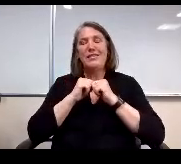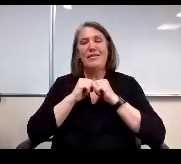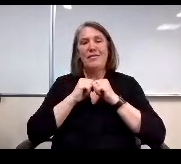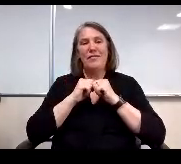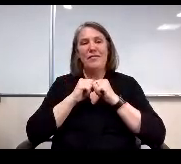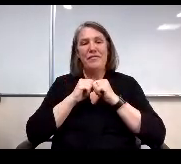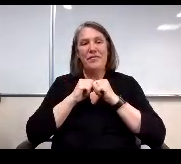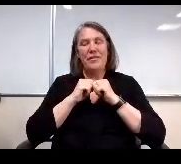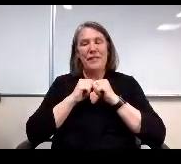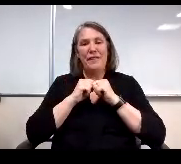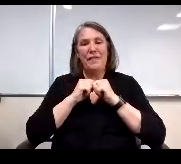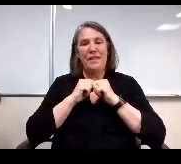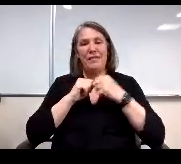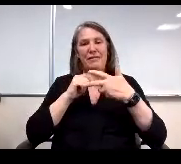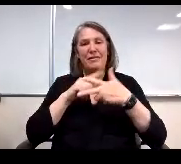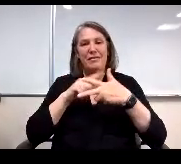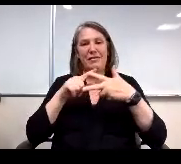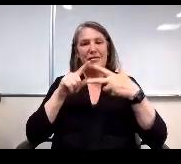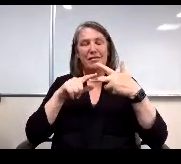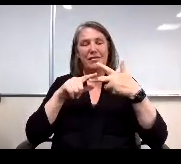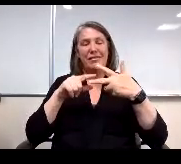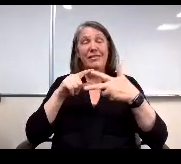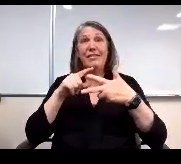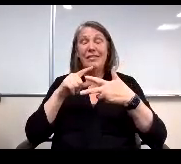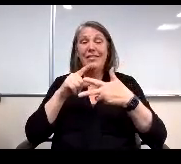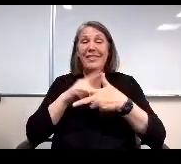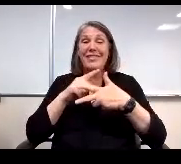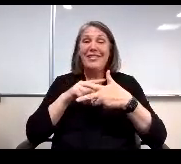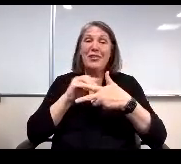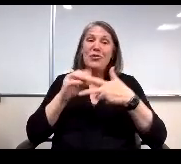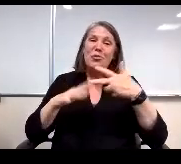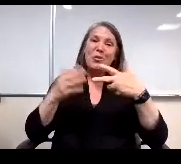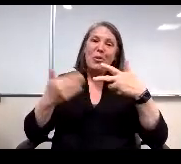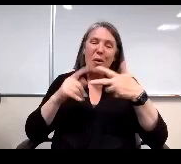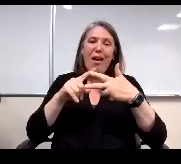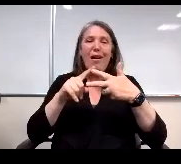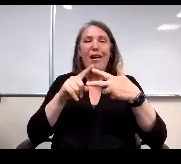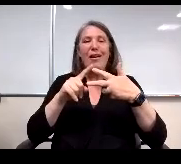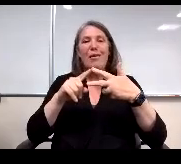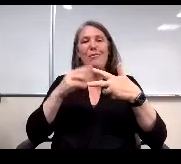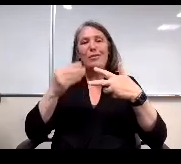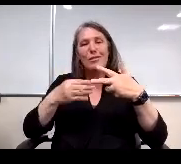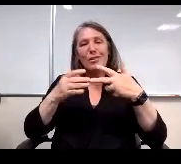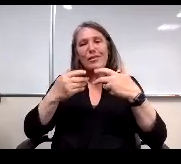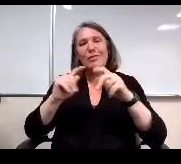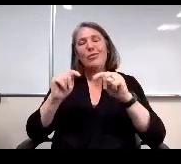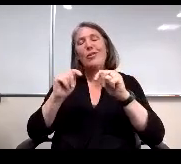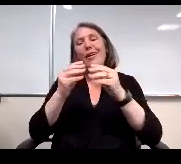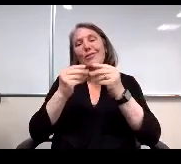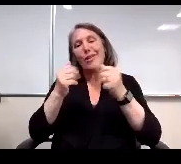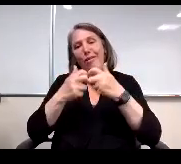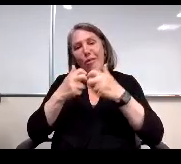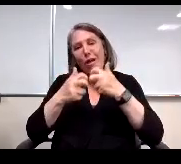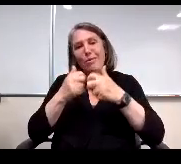Students welcome learning challenges. Students continue to try solving problems. Even if the answer doesn't come